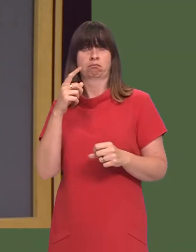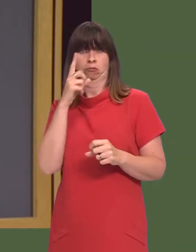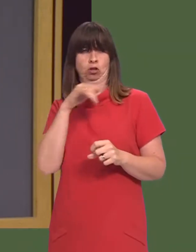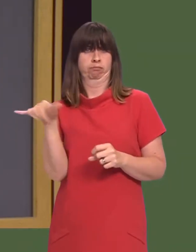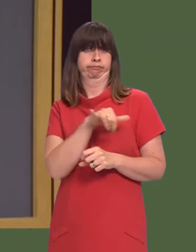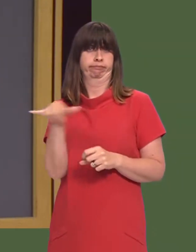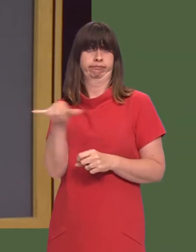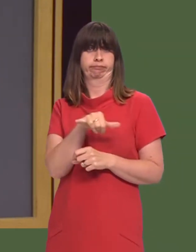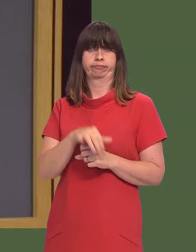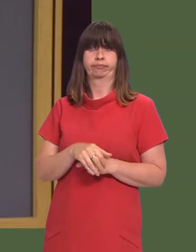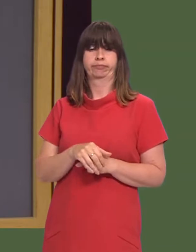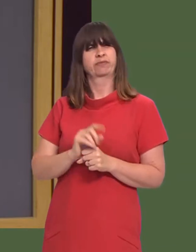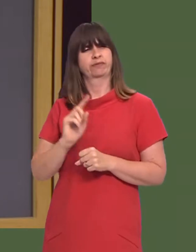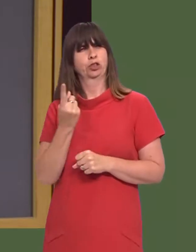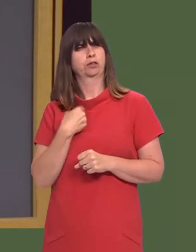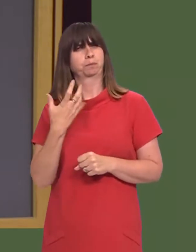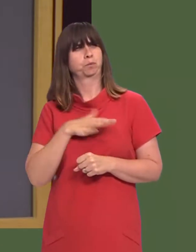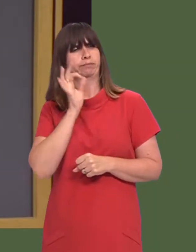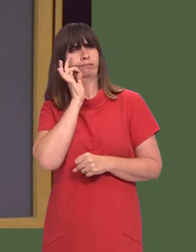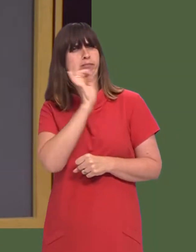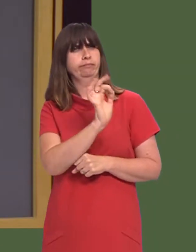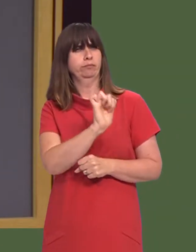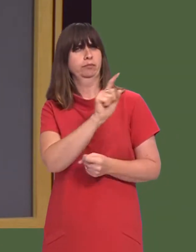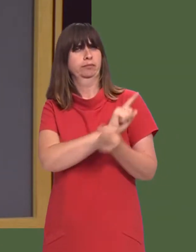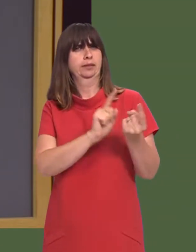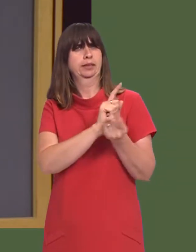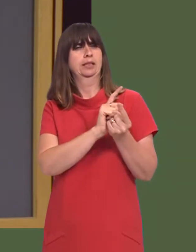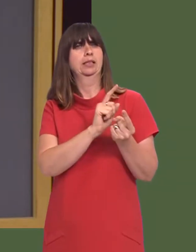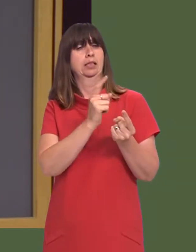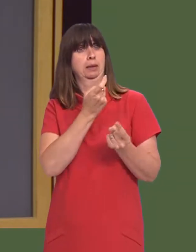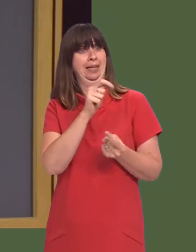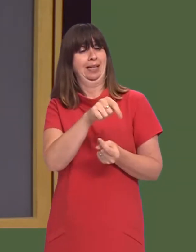Neil Hamilton: But I want to ask about the First Ministerís forthcoming meeting with